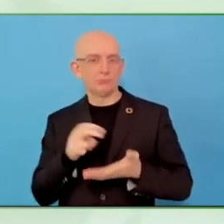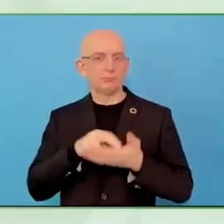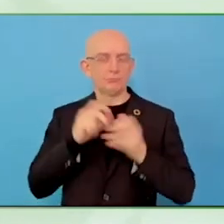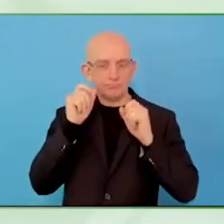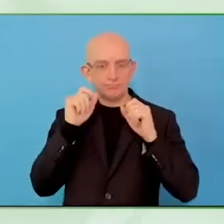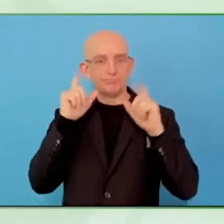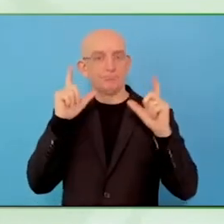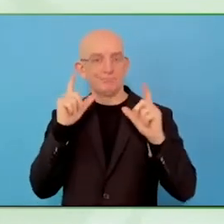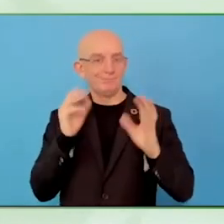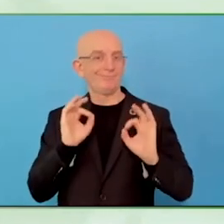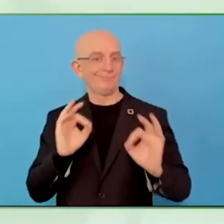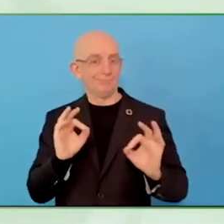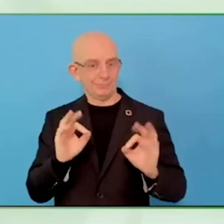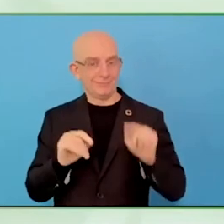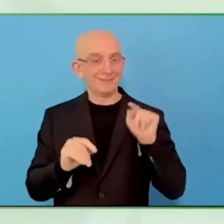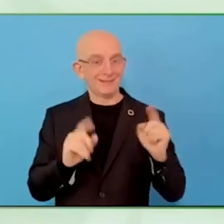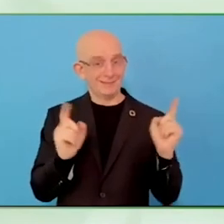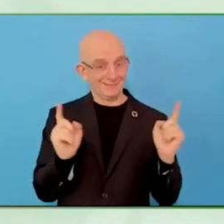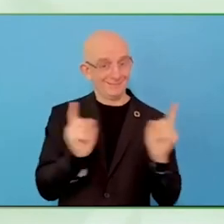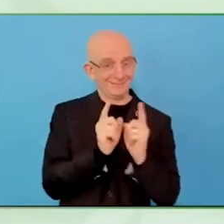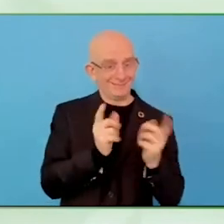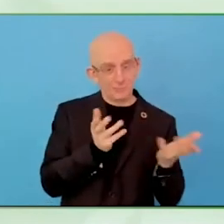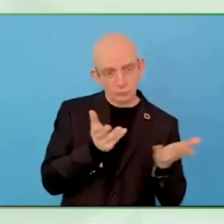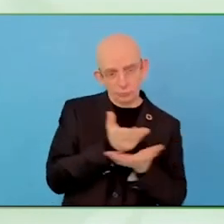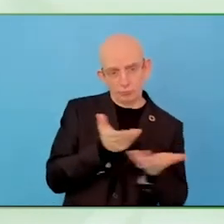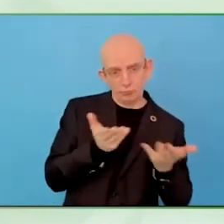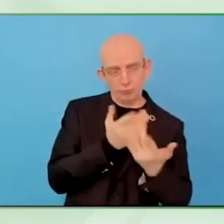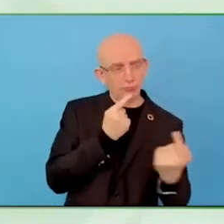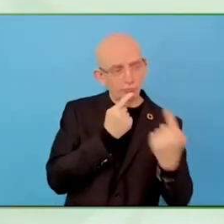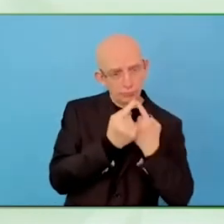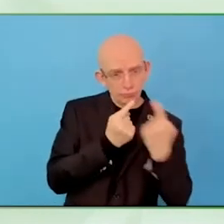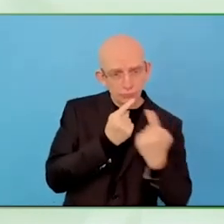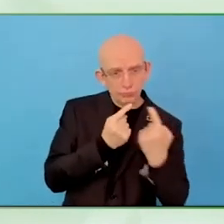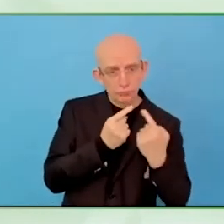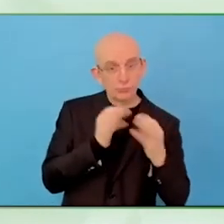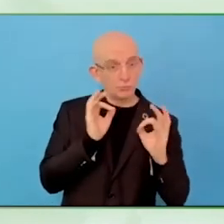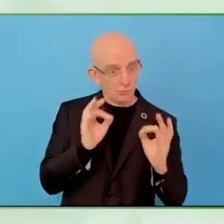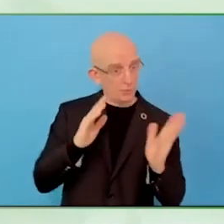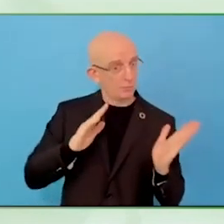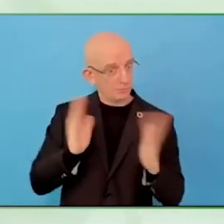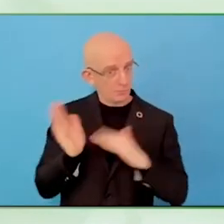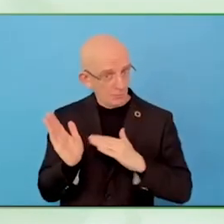They also become more professional in their field and help people make better work.